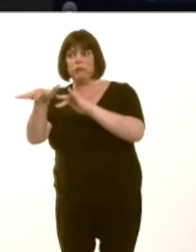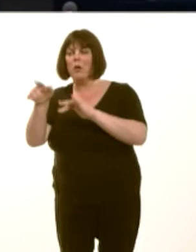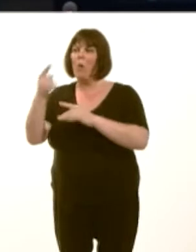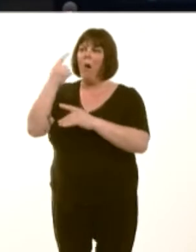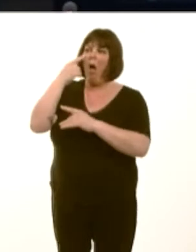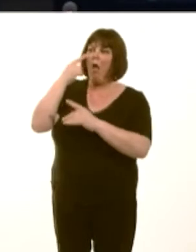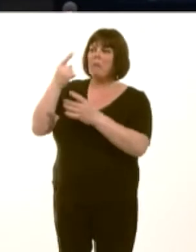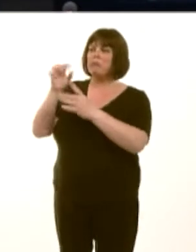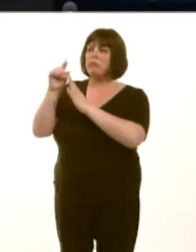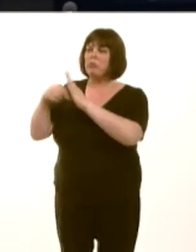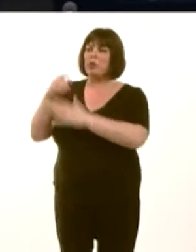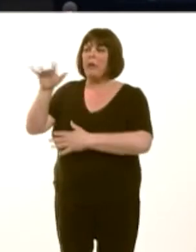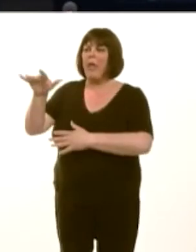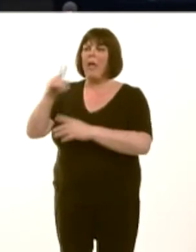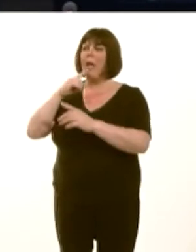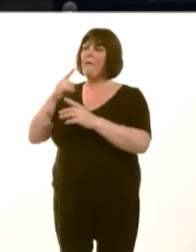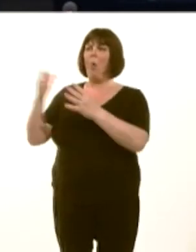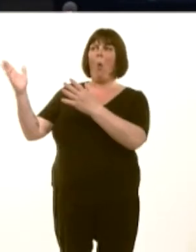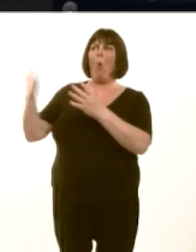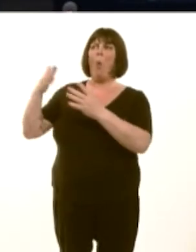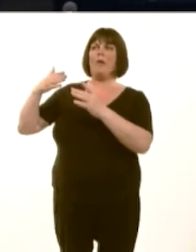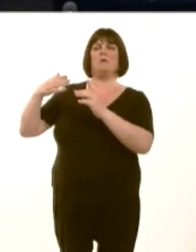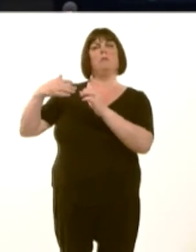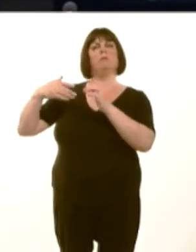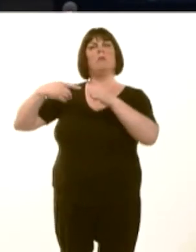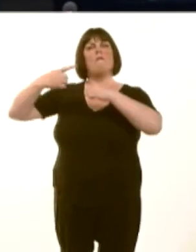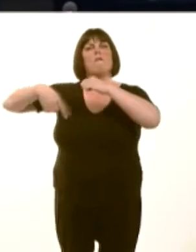Y cymunedau eu hunain syín datblyguír prosiectau ac sydd hefyd yn cadwír elw.